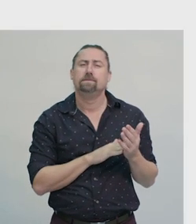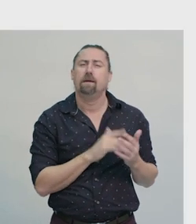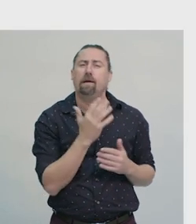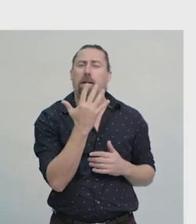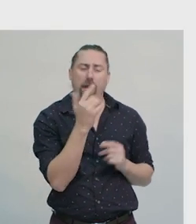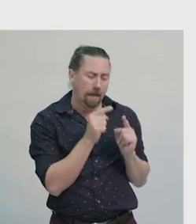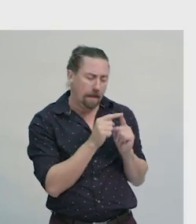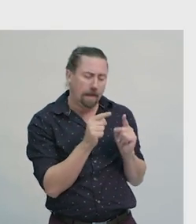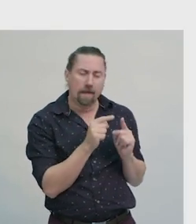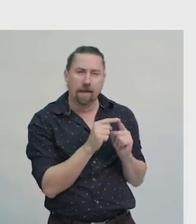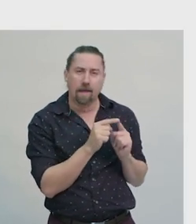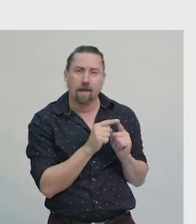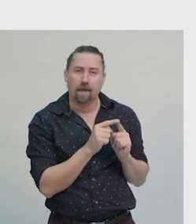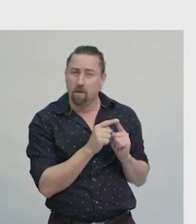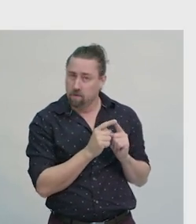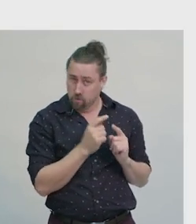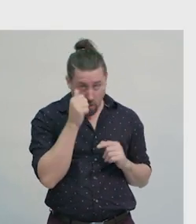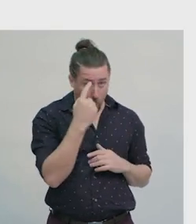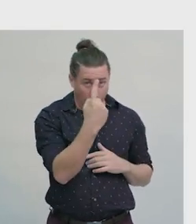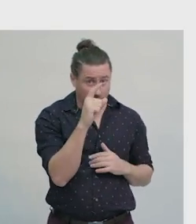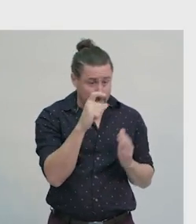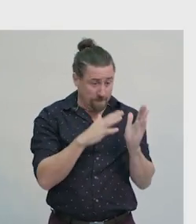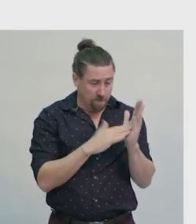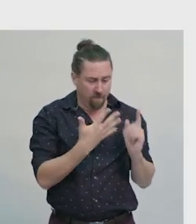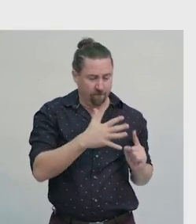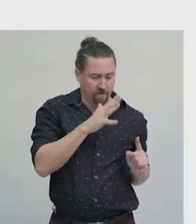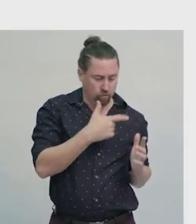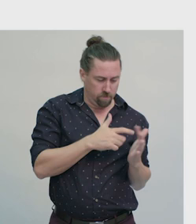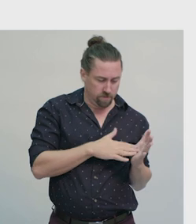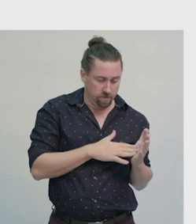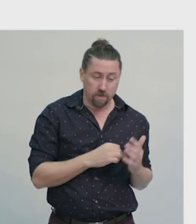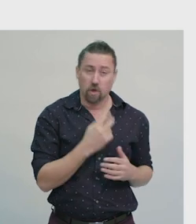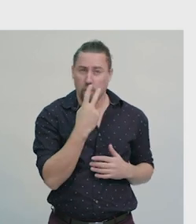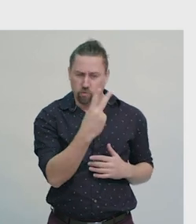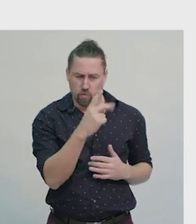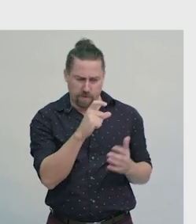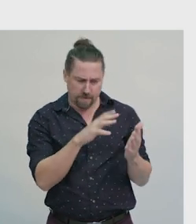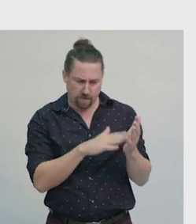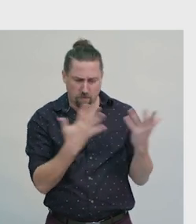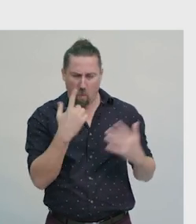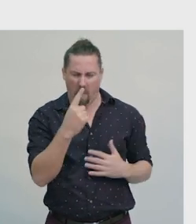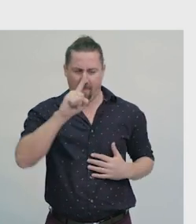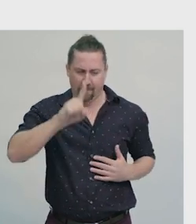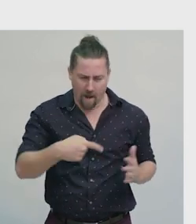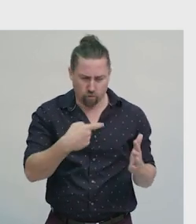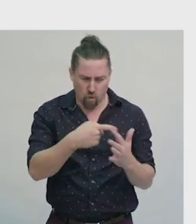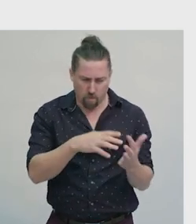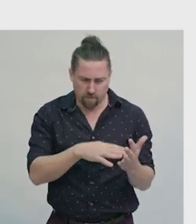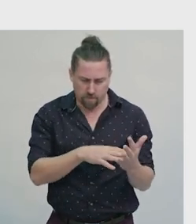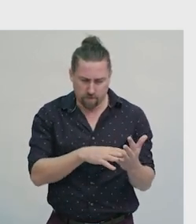1cm = 500km 2cm = 1,000km